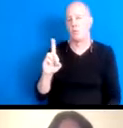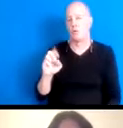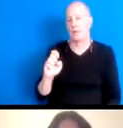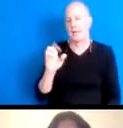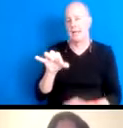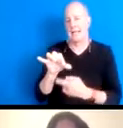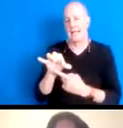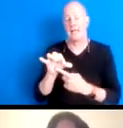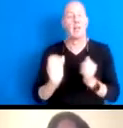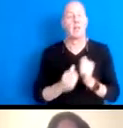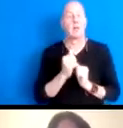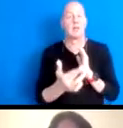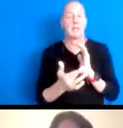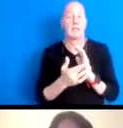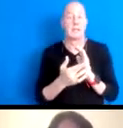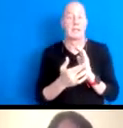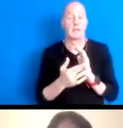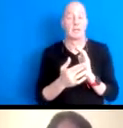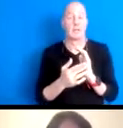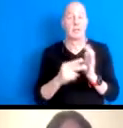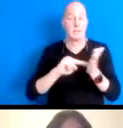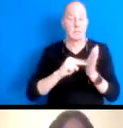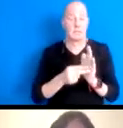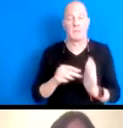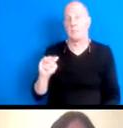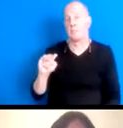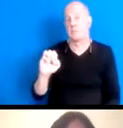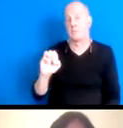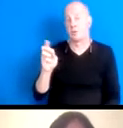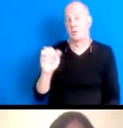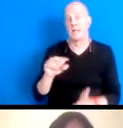sense a modality is, is the mood of a verb.